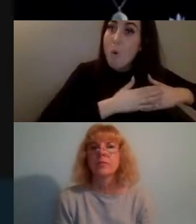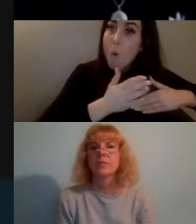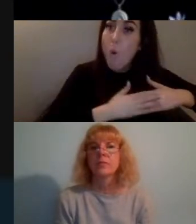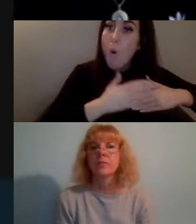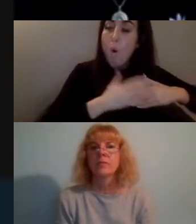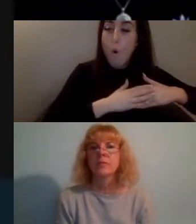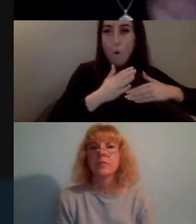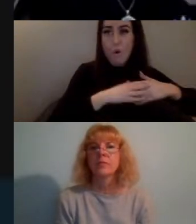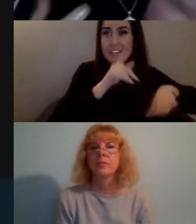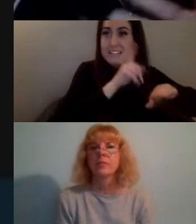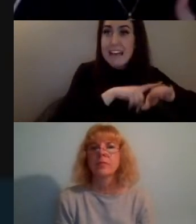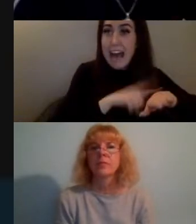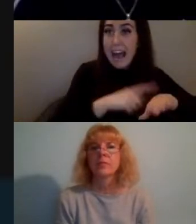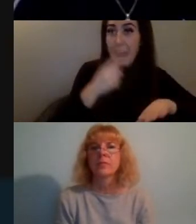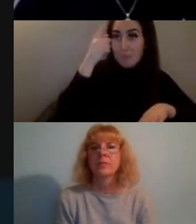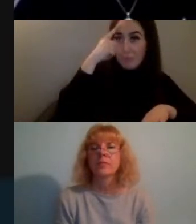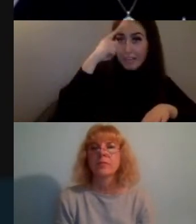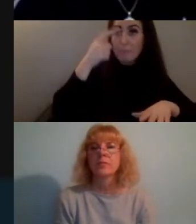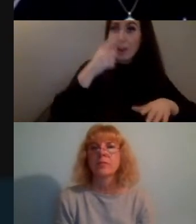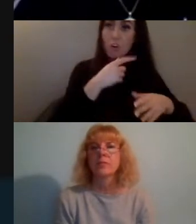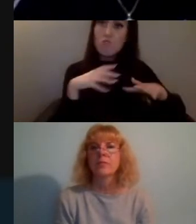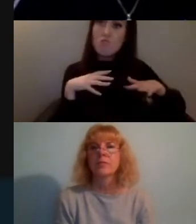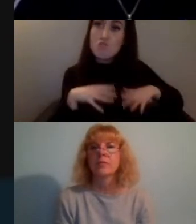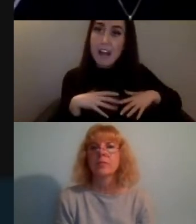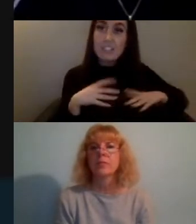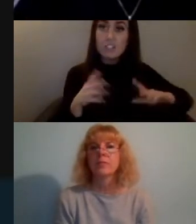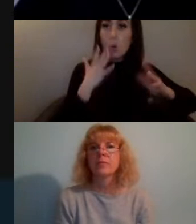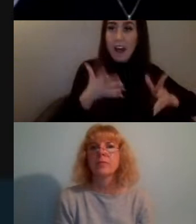we don't have to physically travel to meetings and protests and things